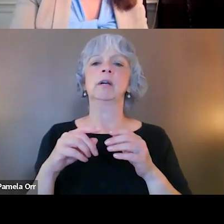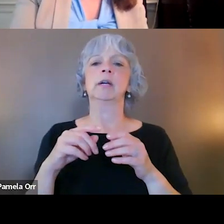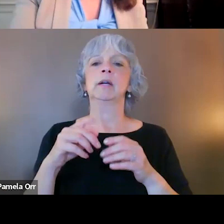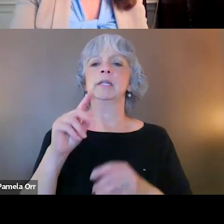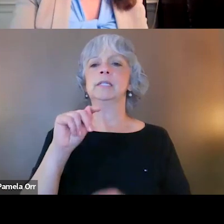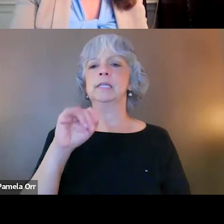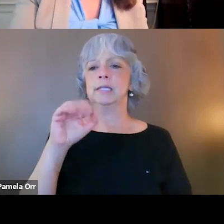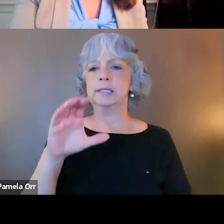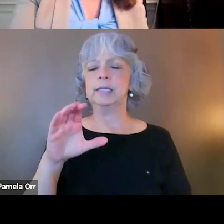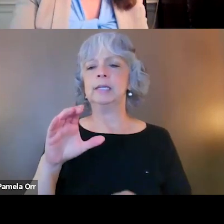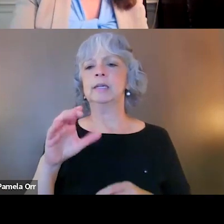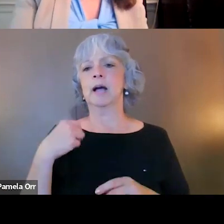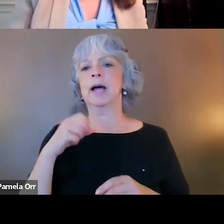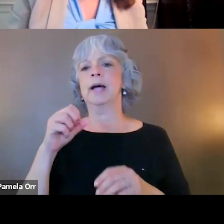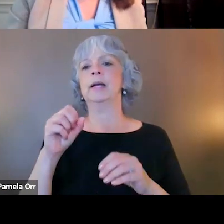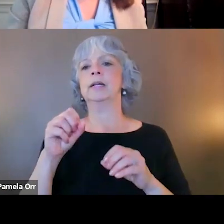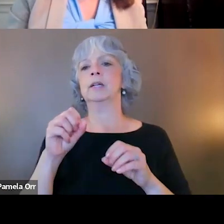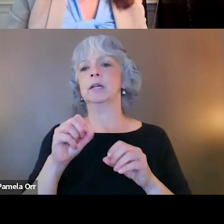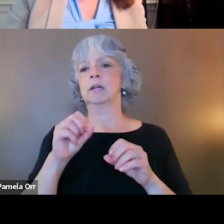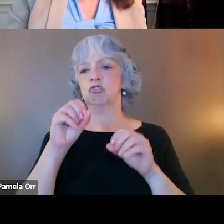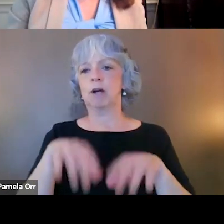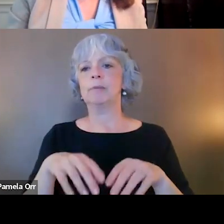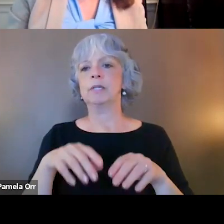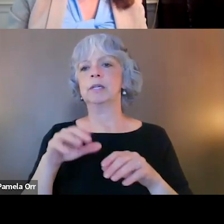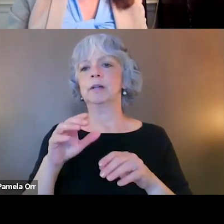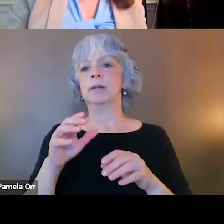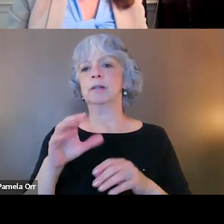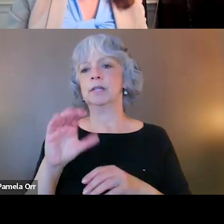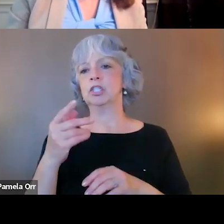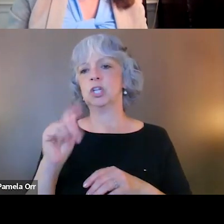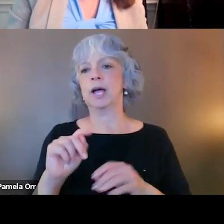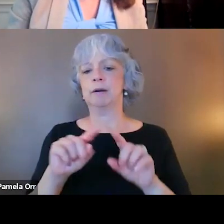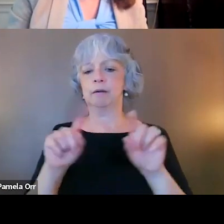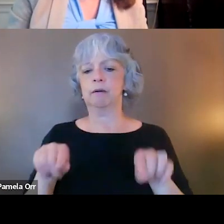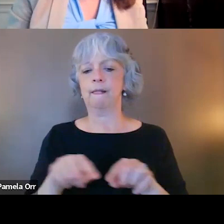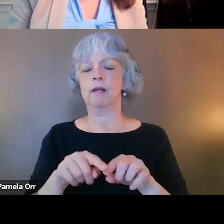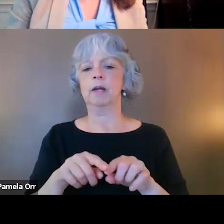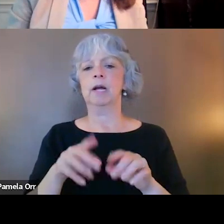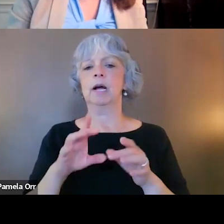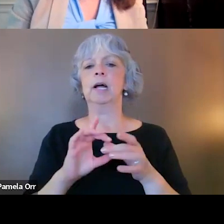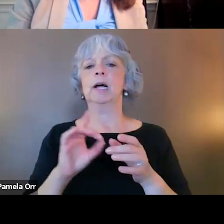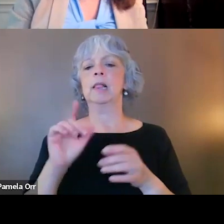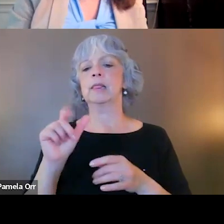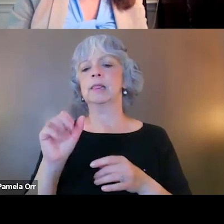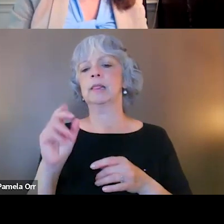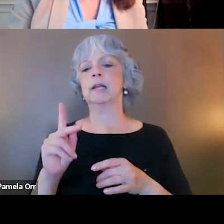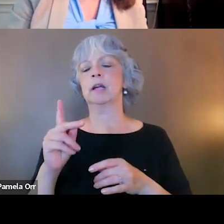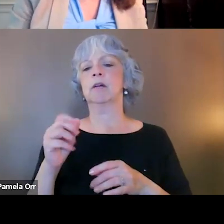and so I did drop in the chat a link or trauma trainers that have been trained through